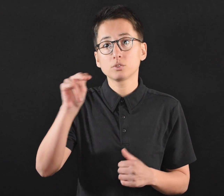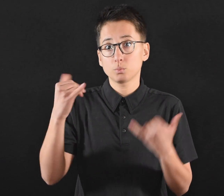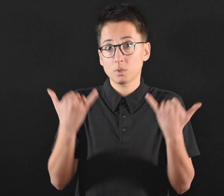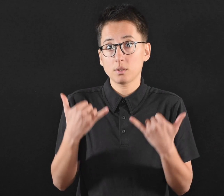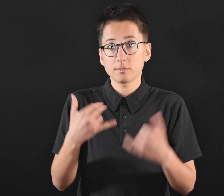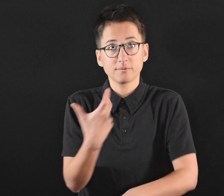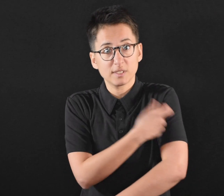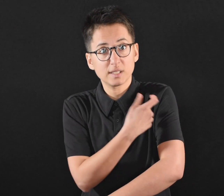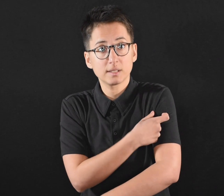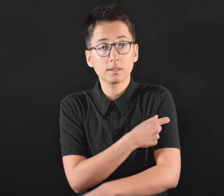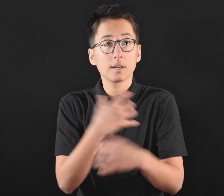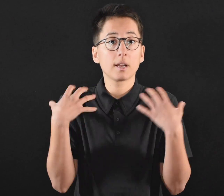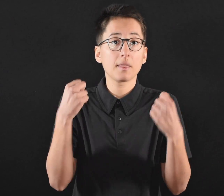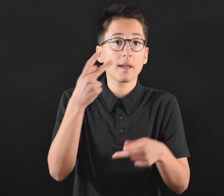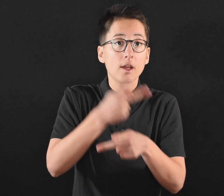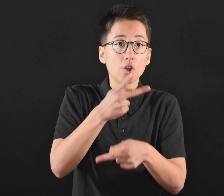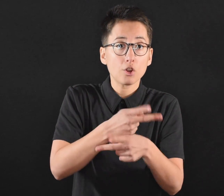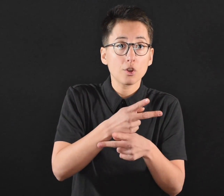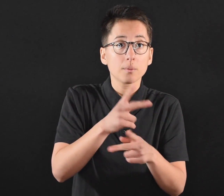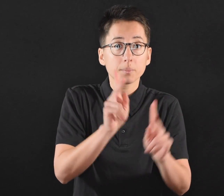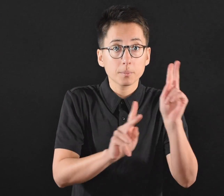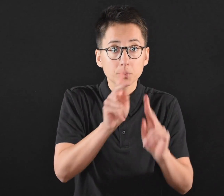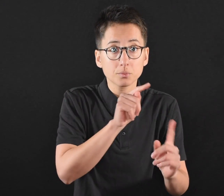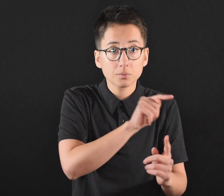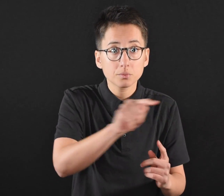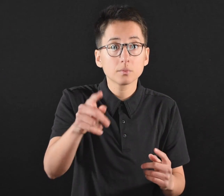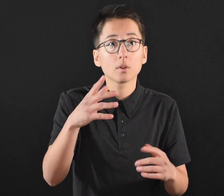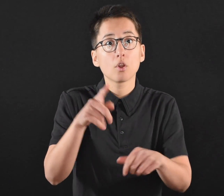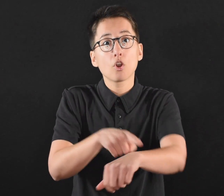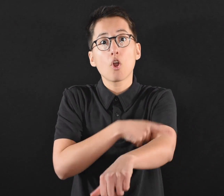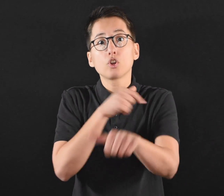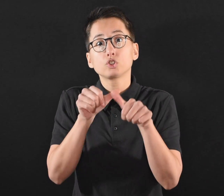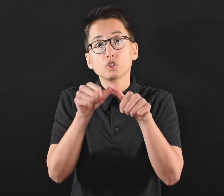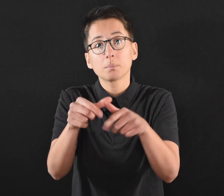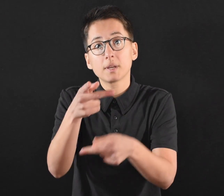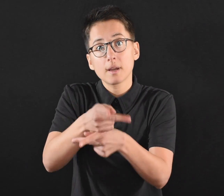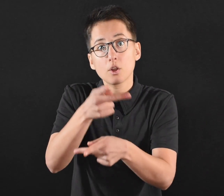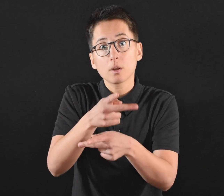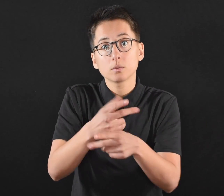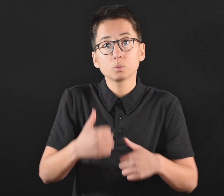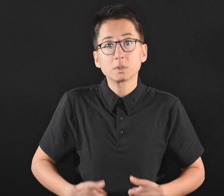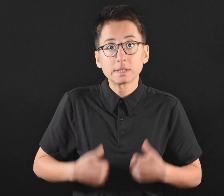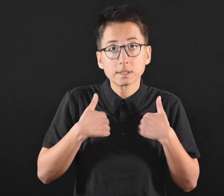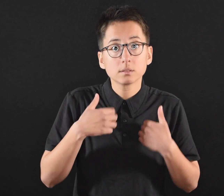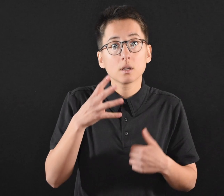is easy, safe, and secure.